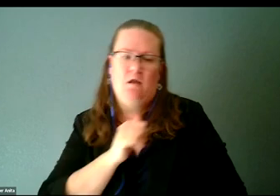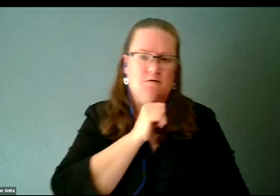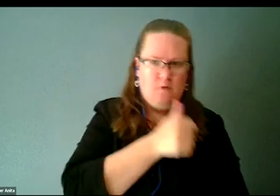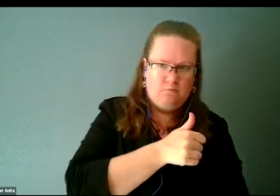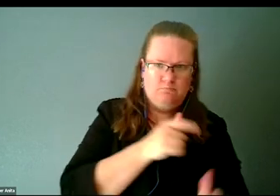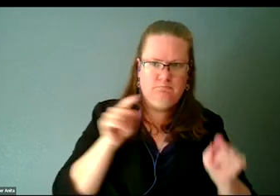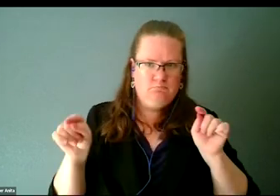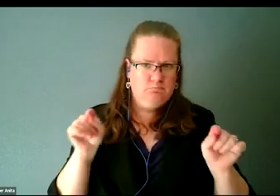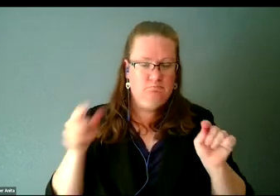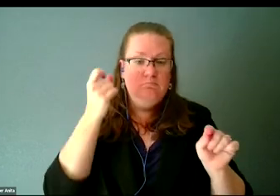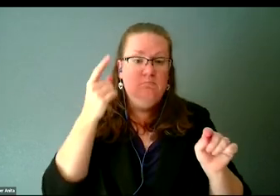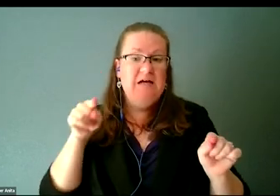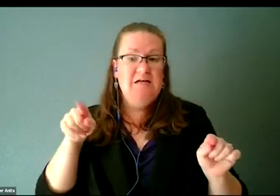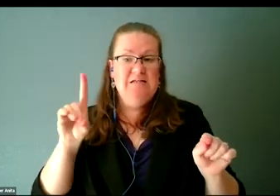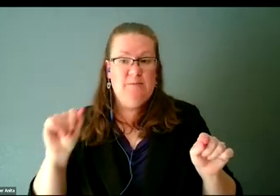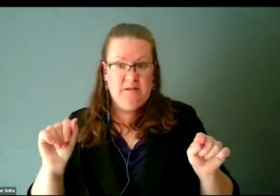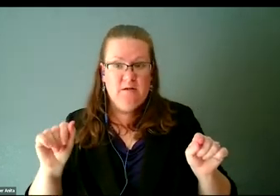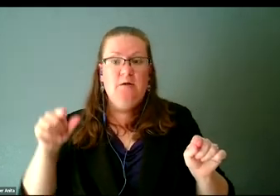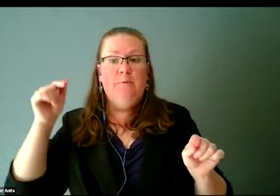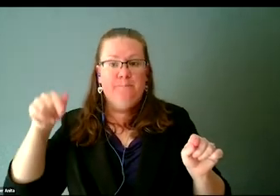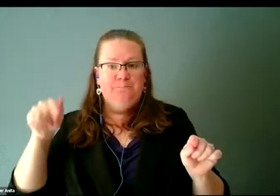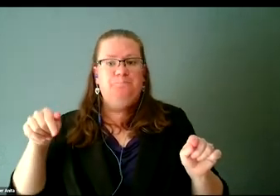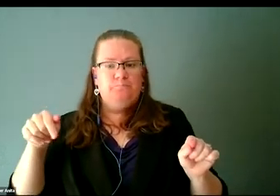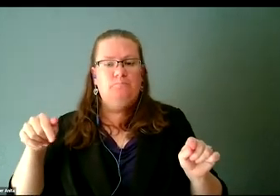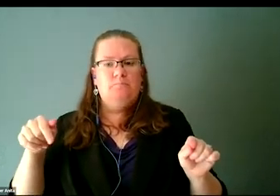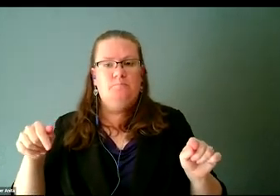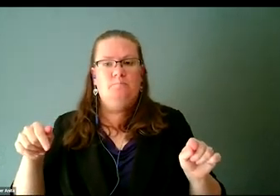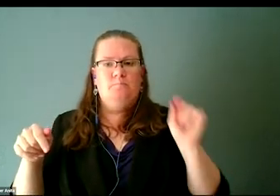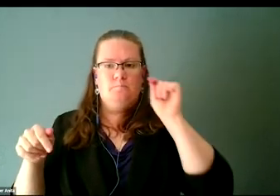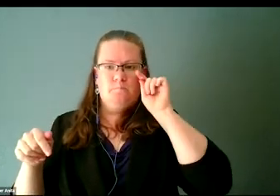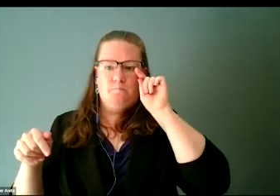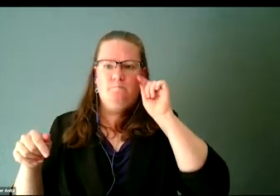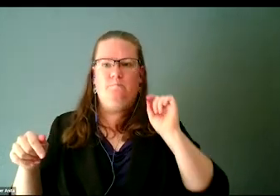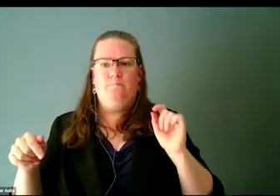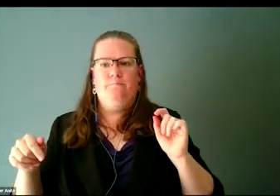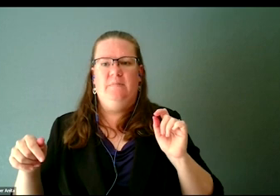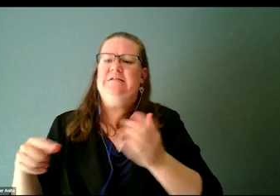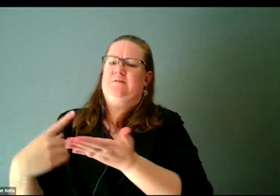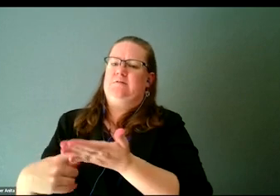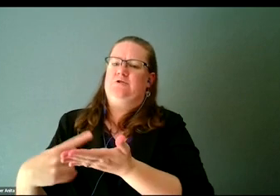is a discussion of societal issue